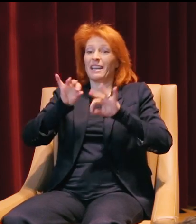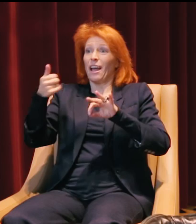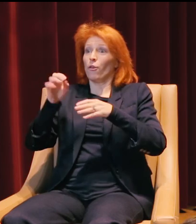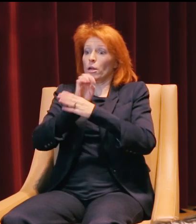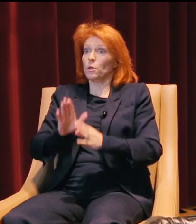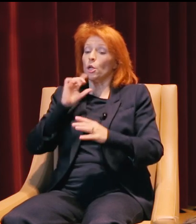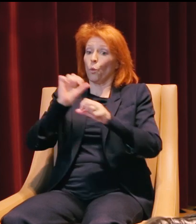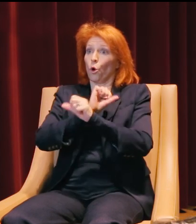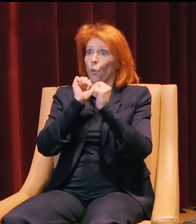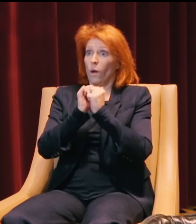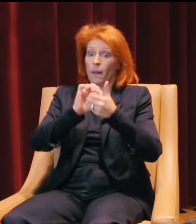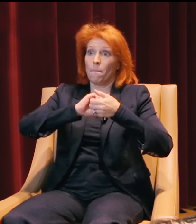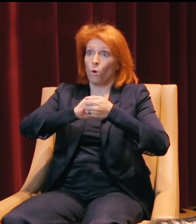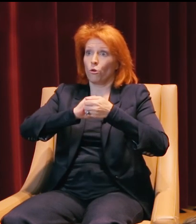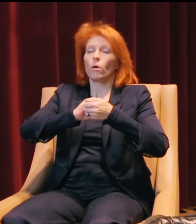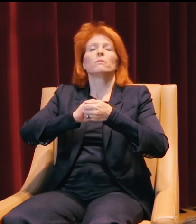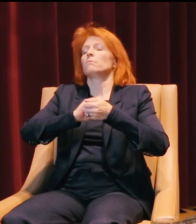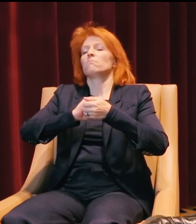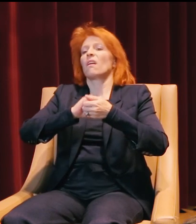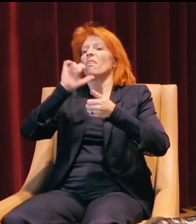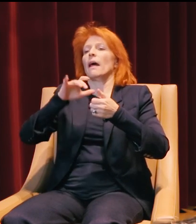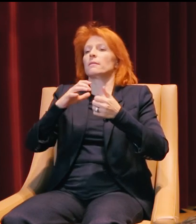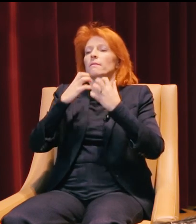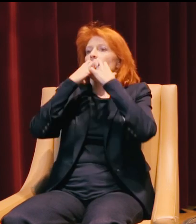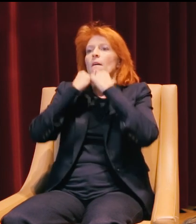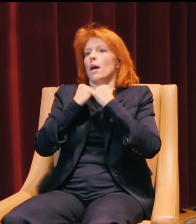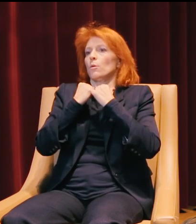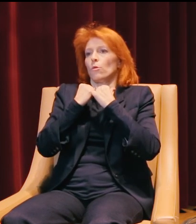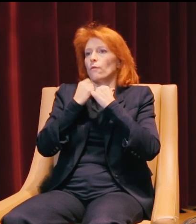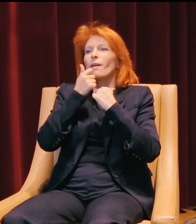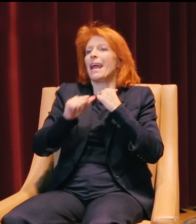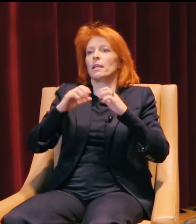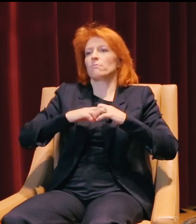that you can work with and partner with, is an invaluable asset to any start up.